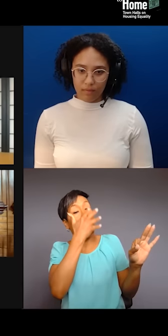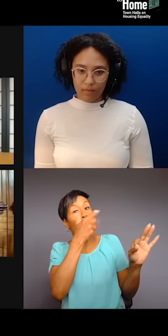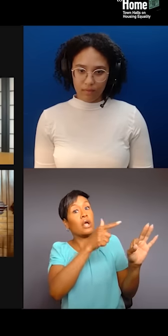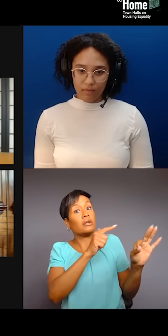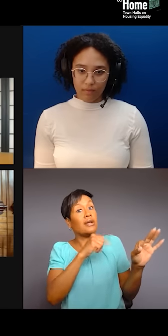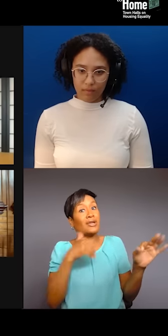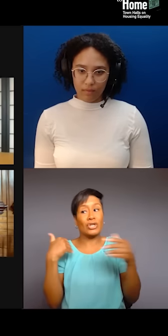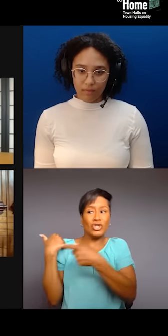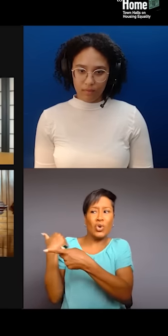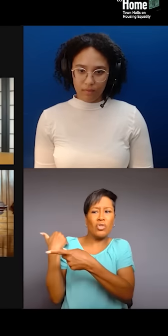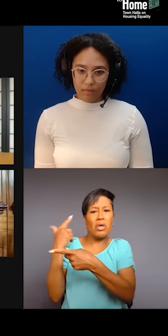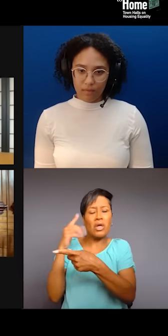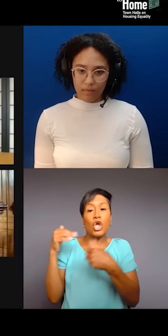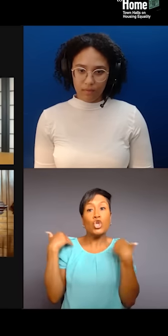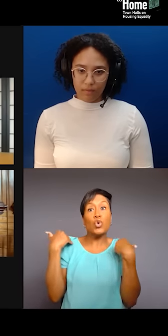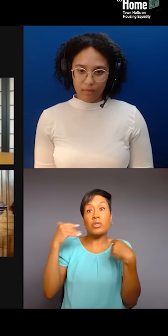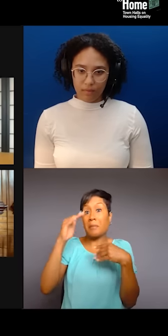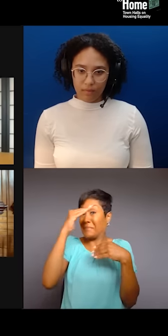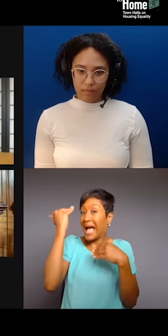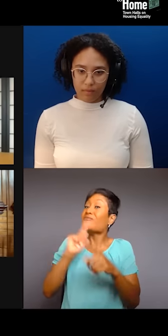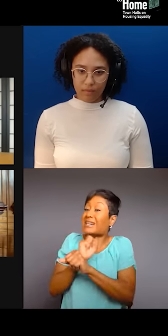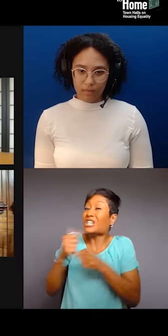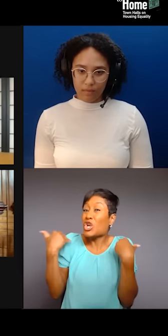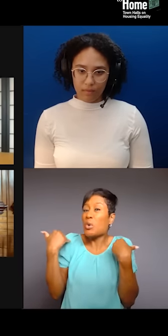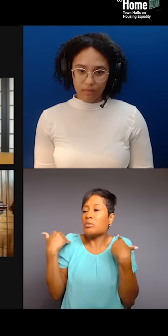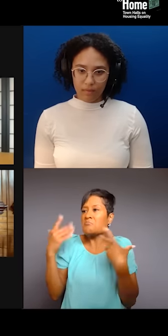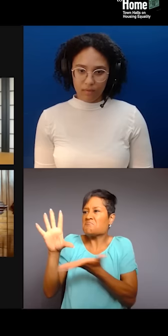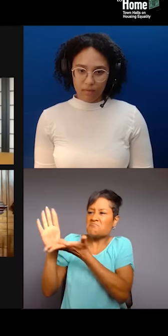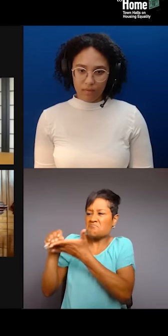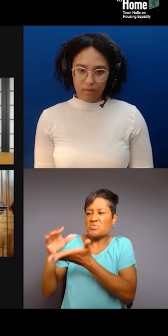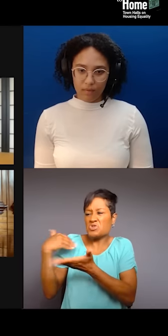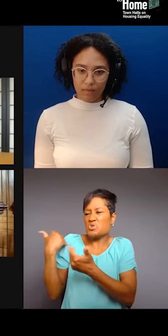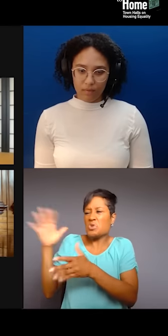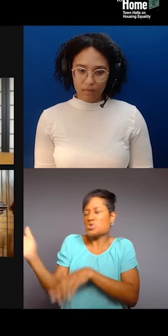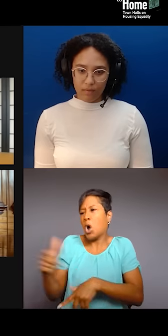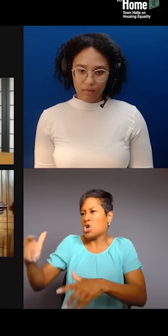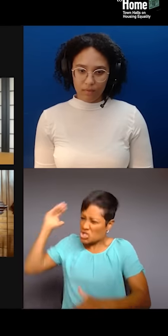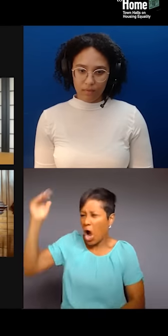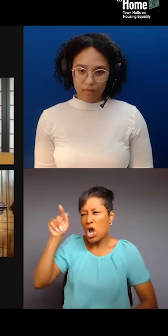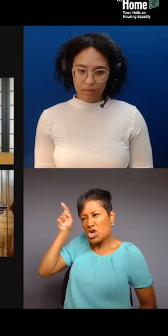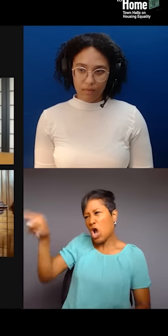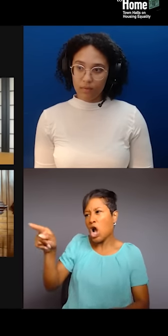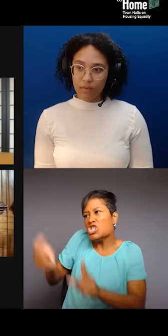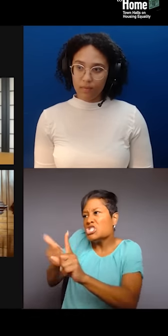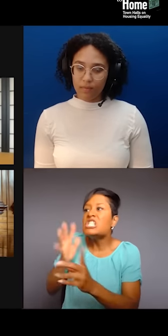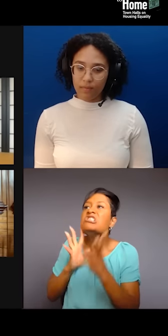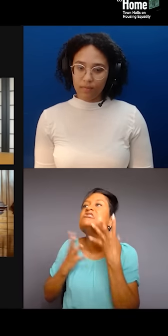his youth is taken away from him at such a young age, and he's looking at as a predator or a threat, you know, that happens in the school system,